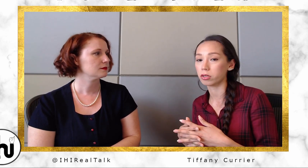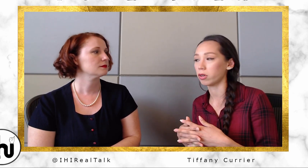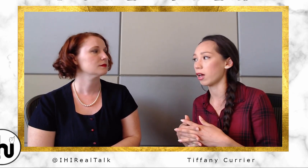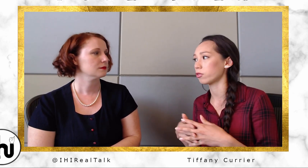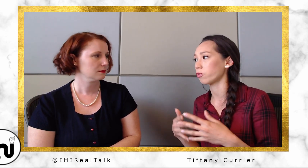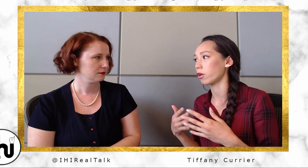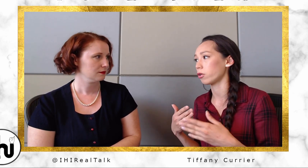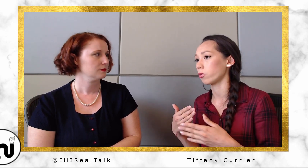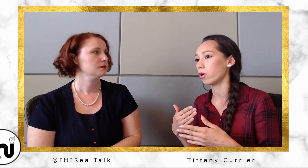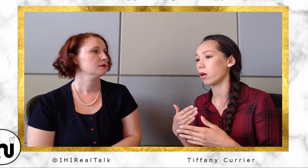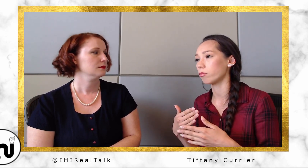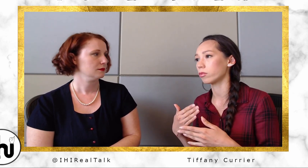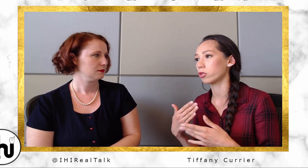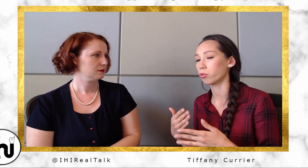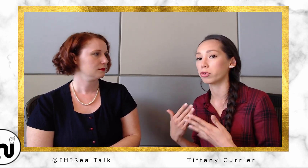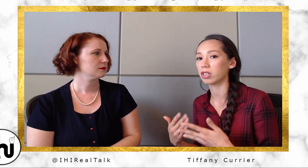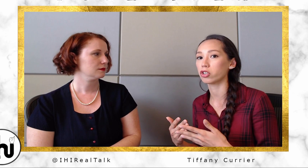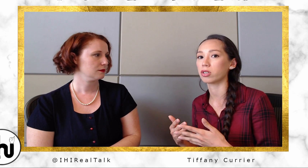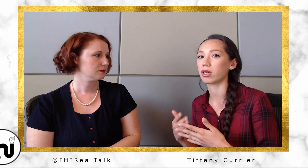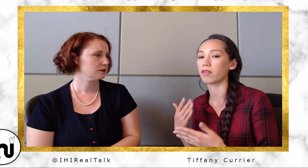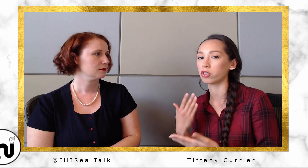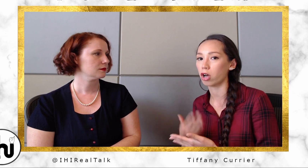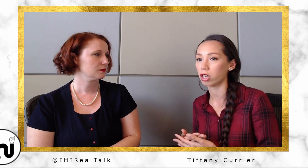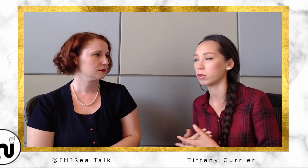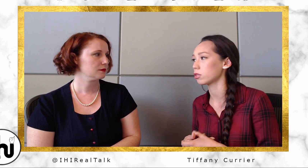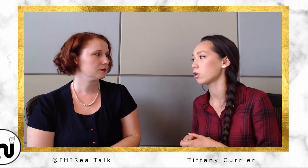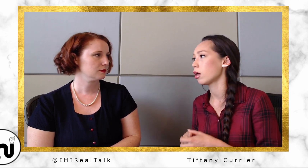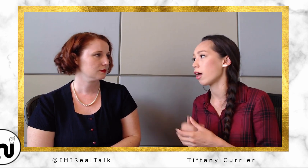So they have to follow certain procedures, and they have to document everything